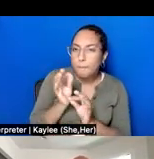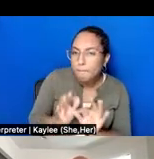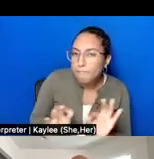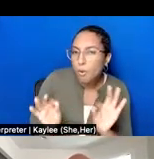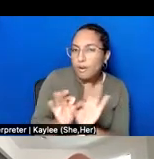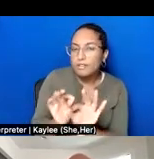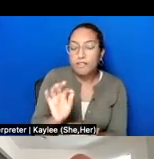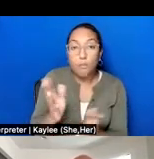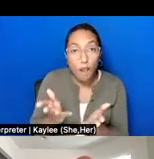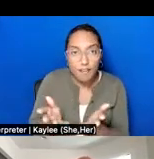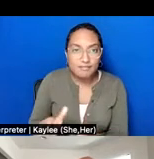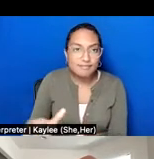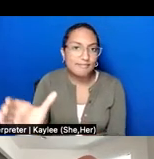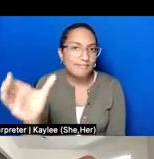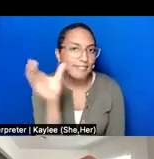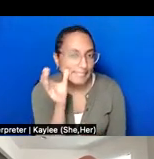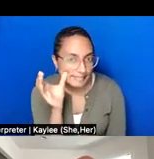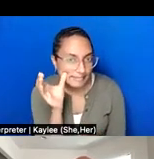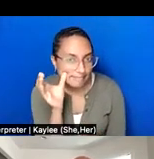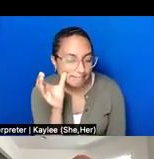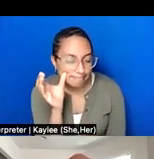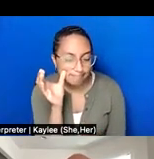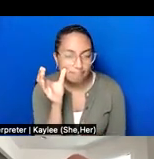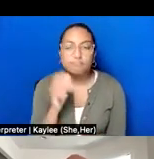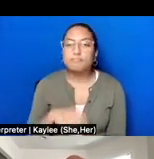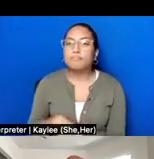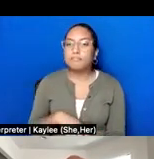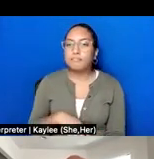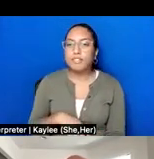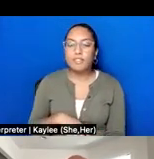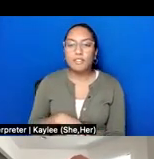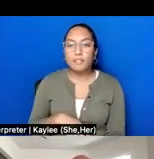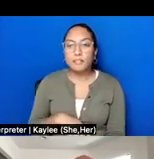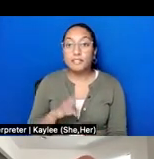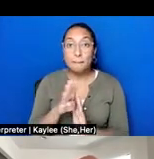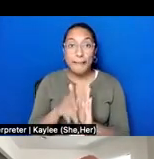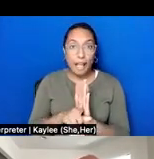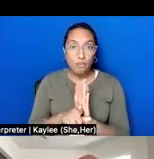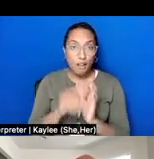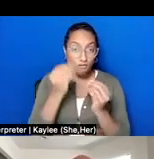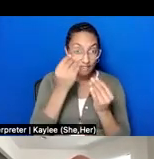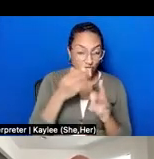that we do. For some background, the Muslims in Brooklyn project is a multi-year public